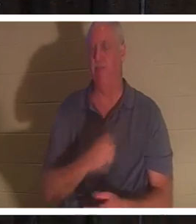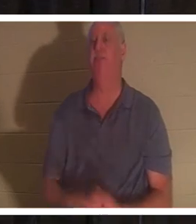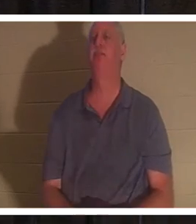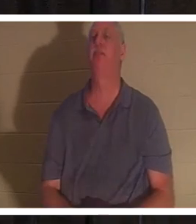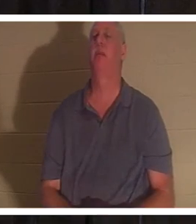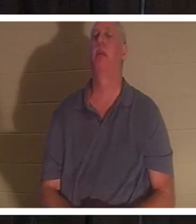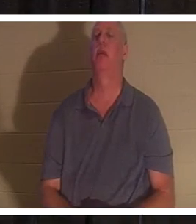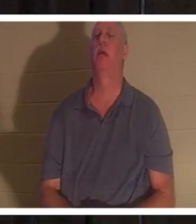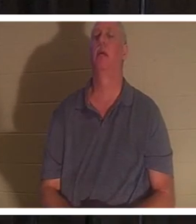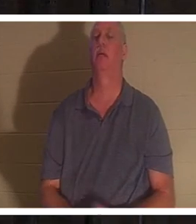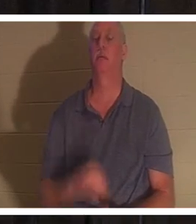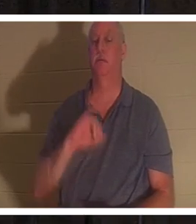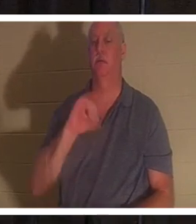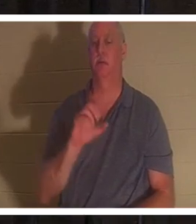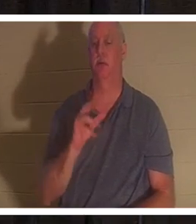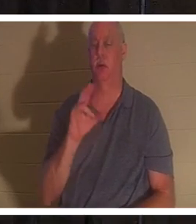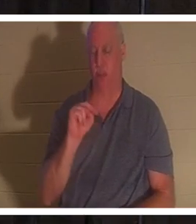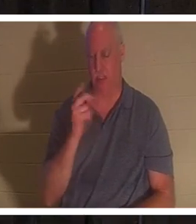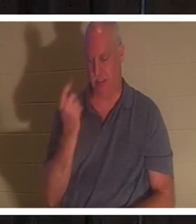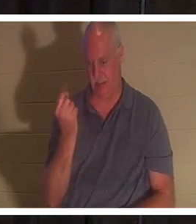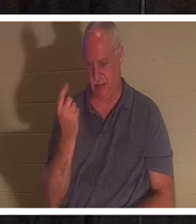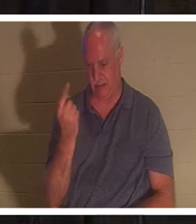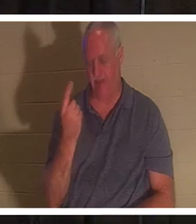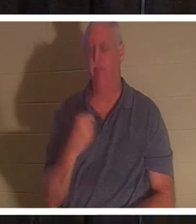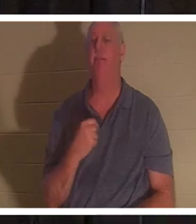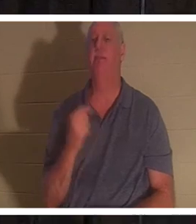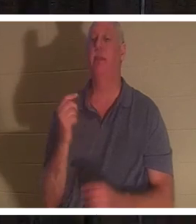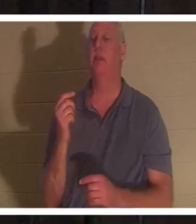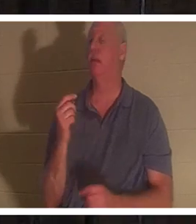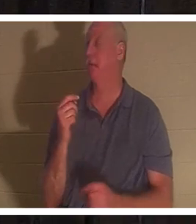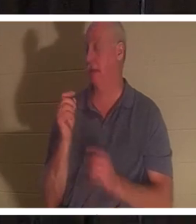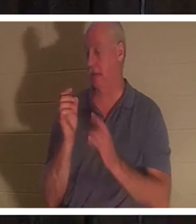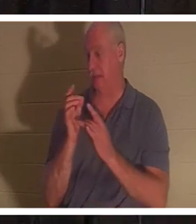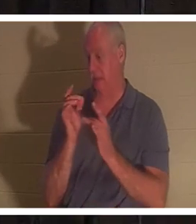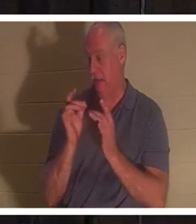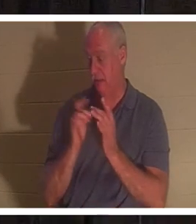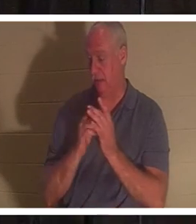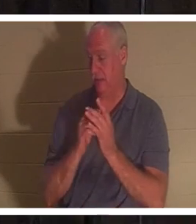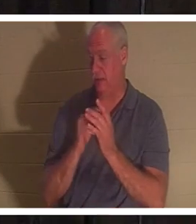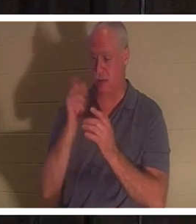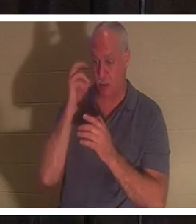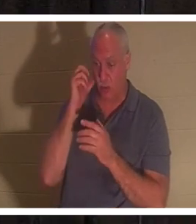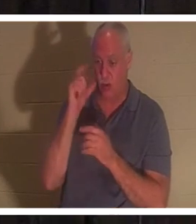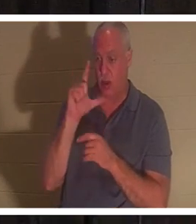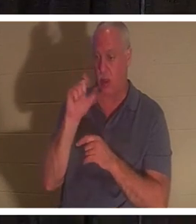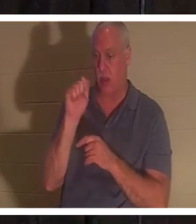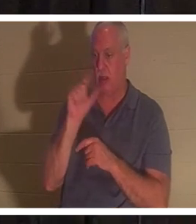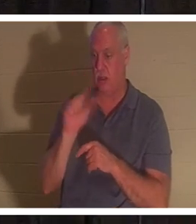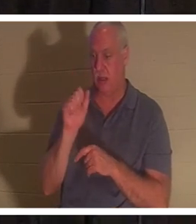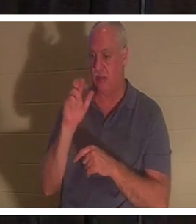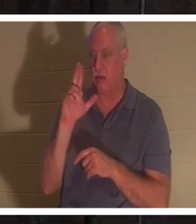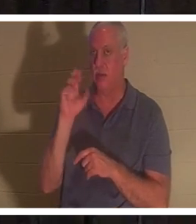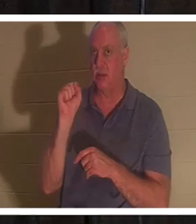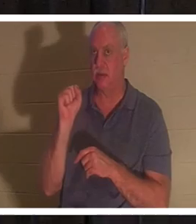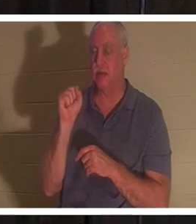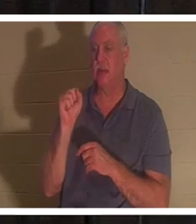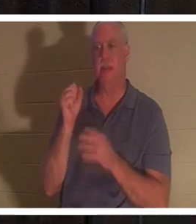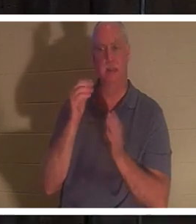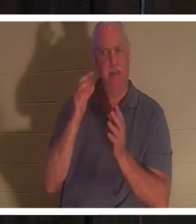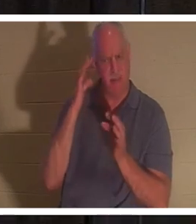it, John 11. Jesus, when he was told about Lazarus being sick, He deliberately waited didn't He? He